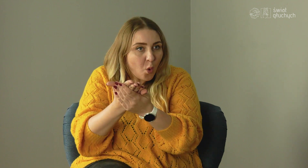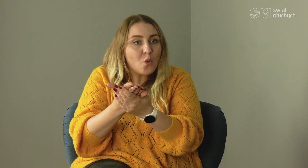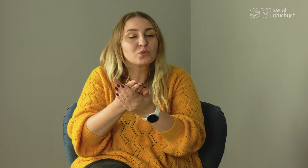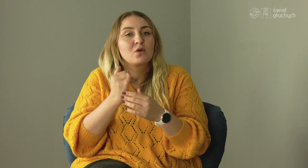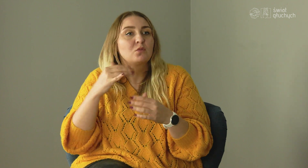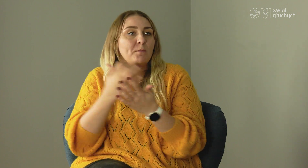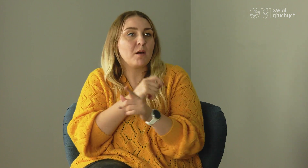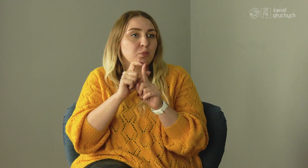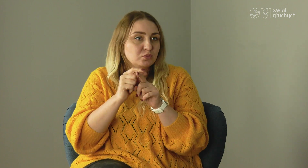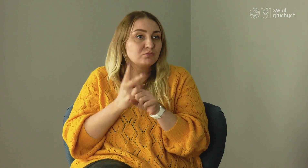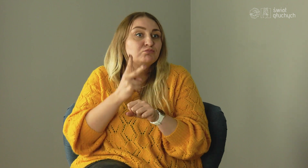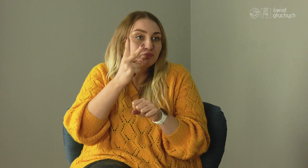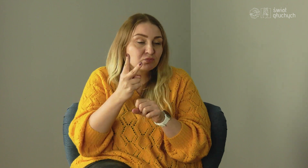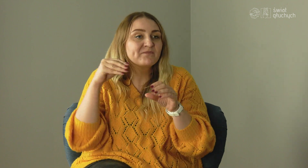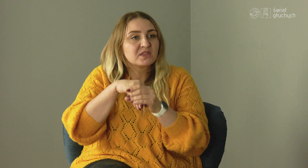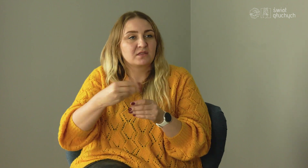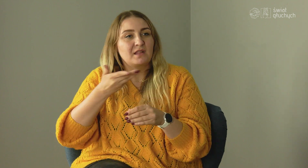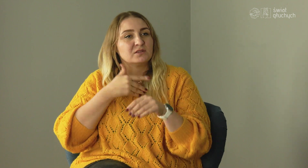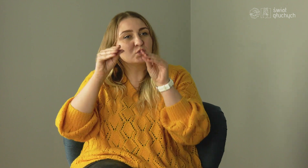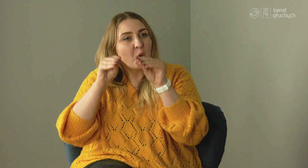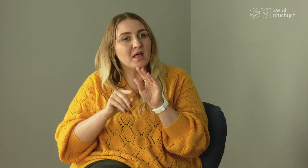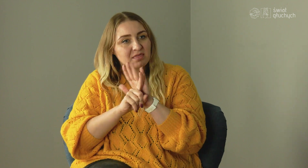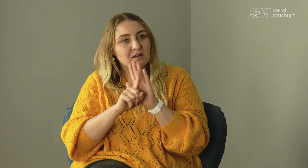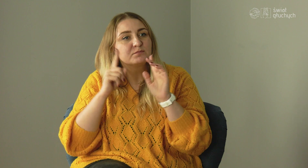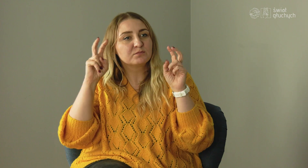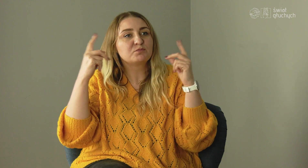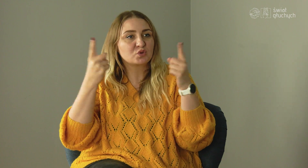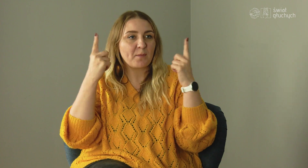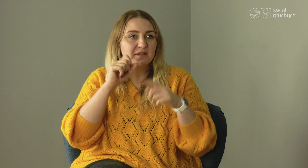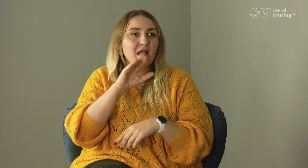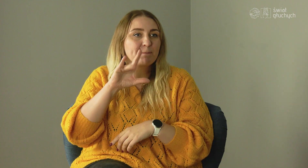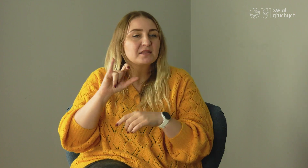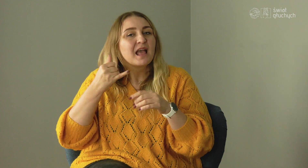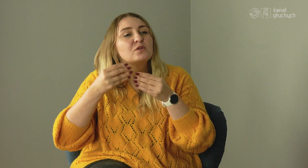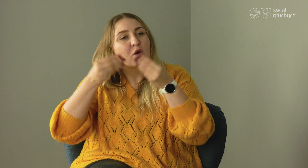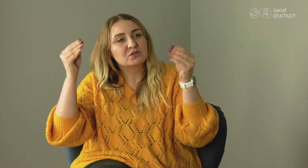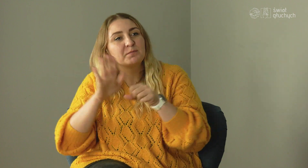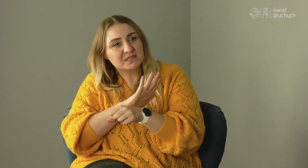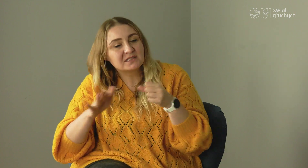I received accessibility points and ABC development training,